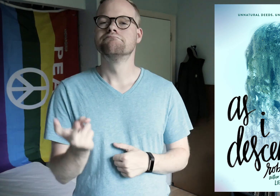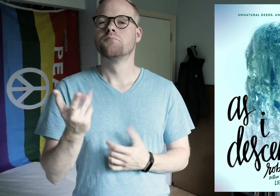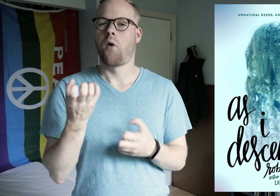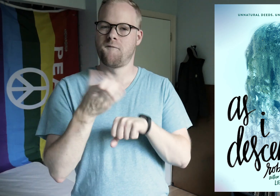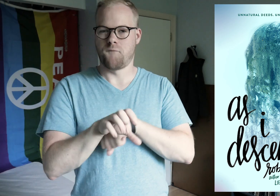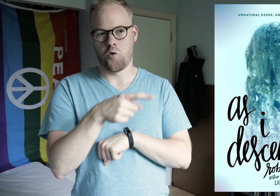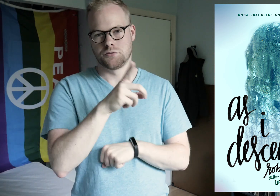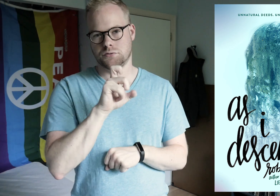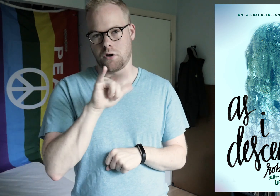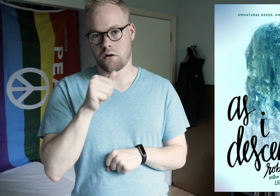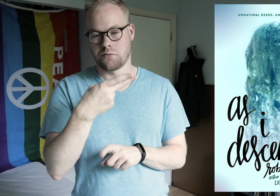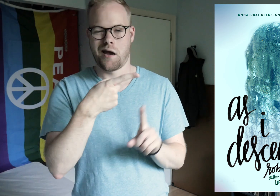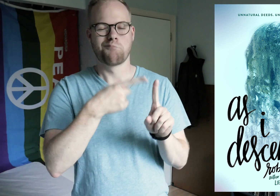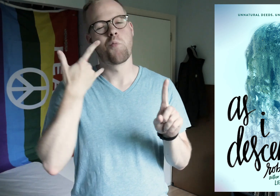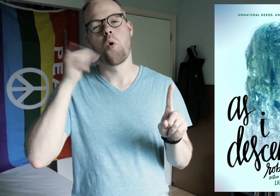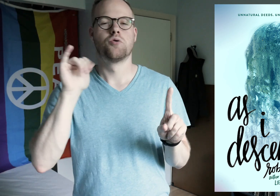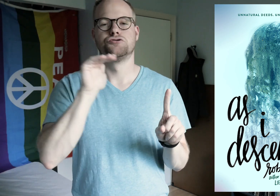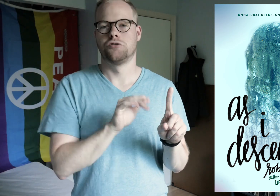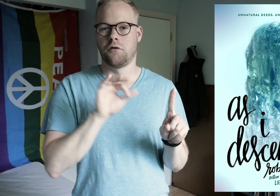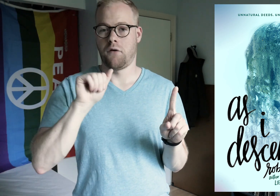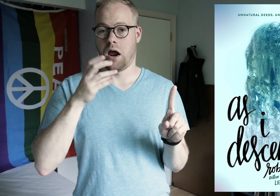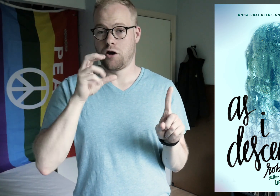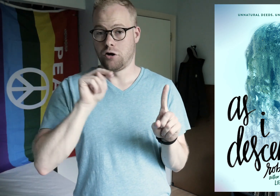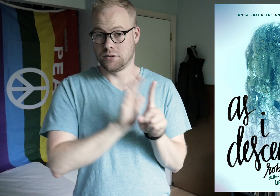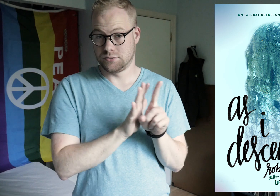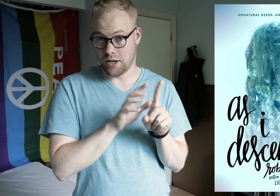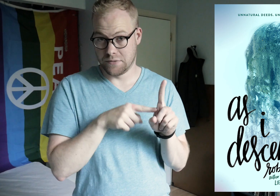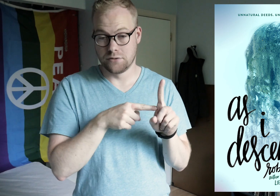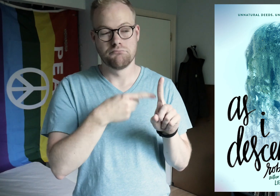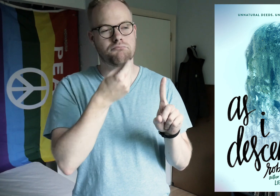They want to force Delilah, the golden child of Acheron Academy,